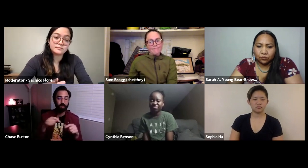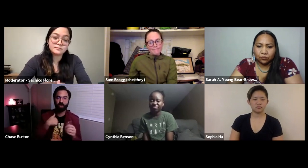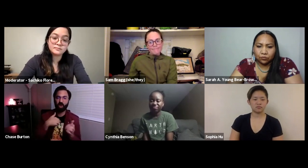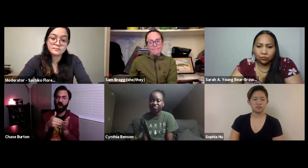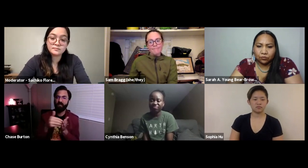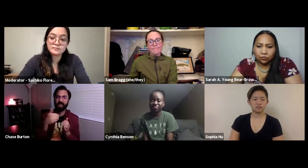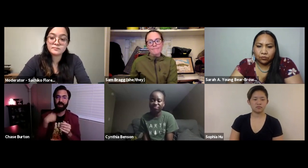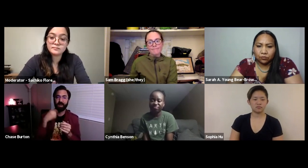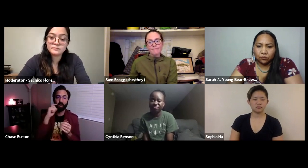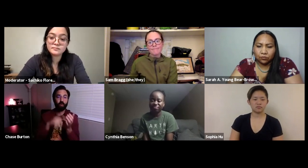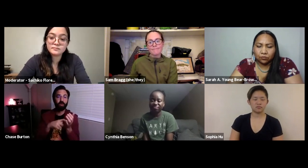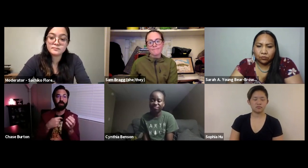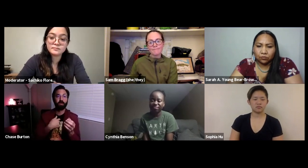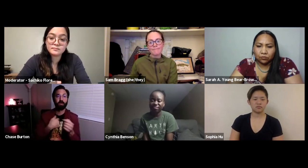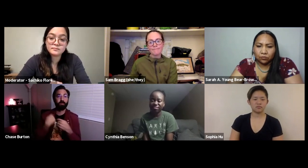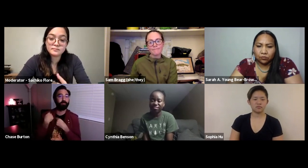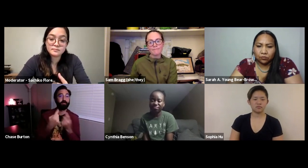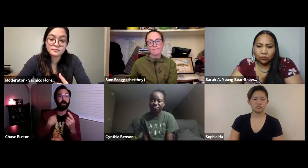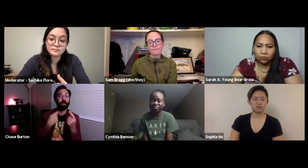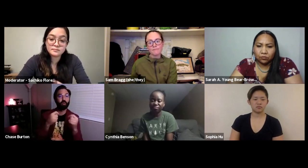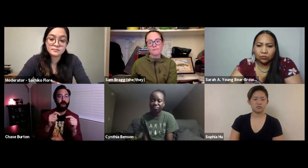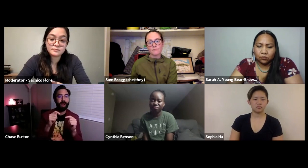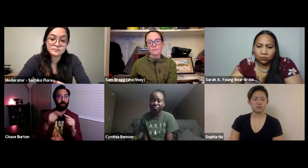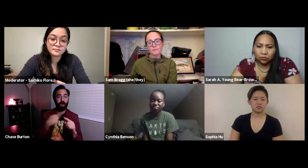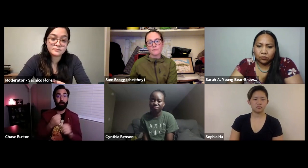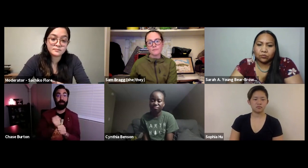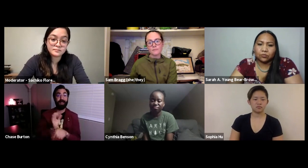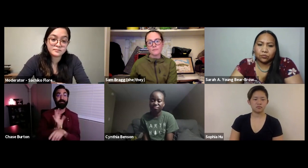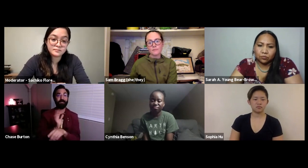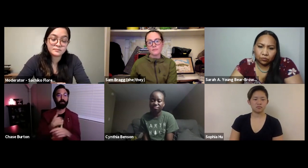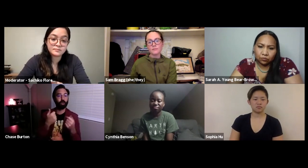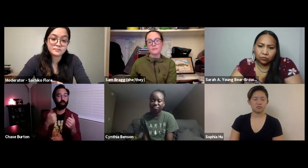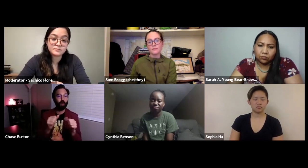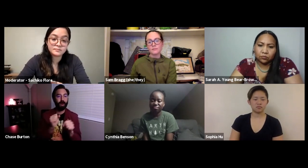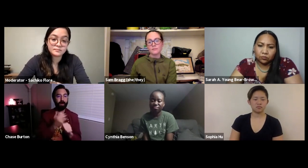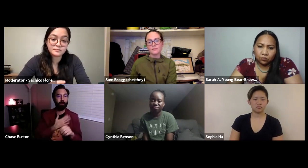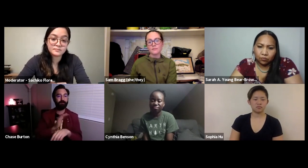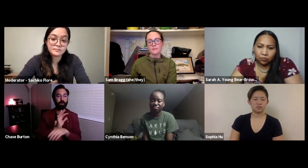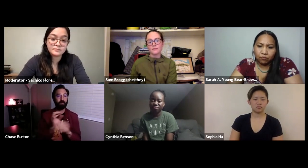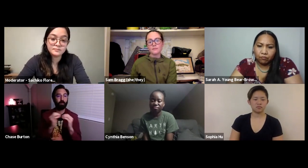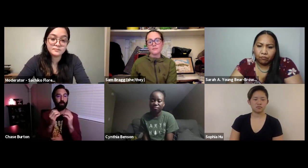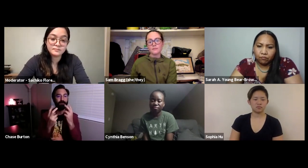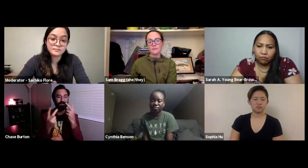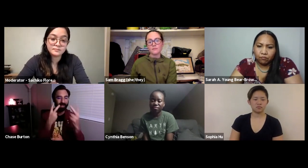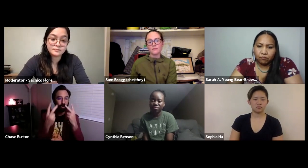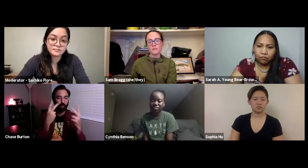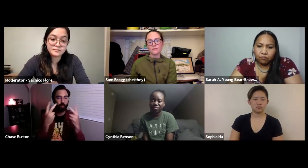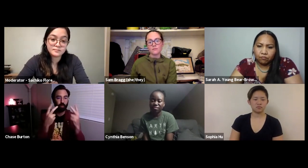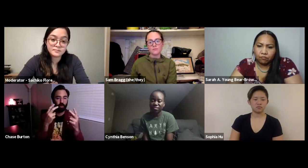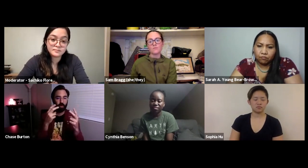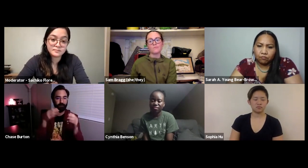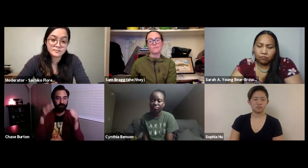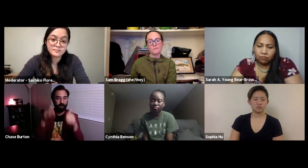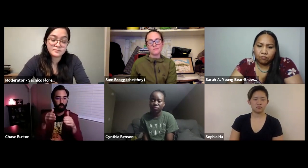a language barrier. Often people aren't fluent in english as their first language and so